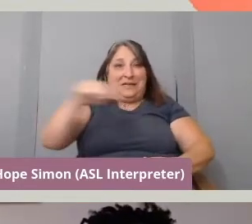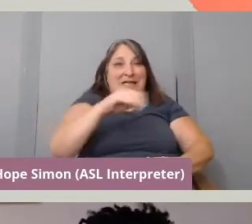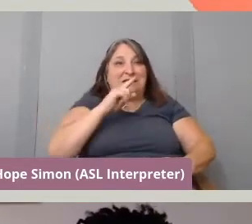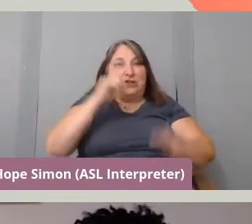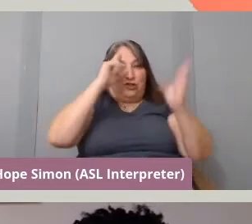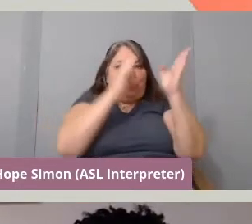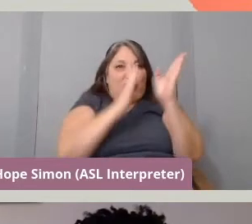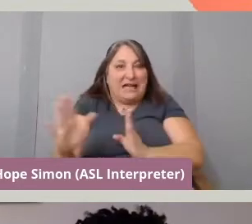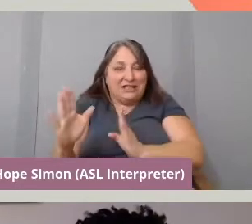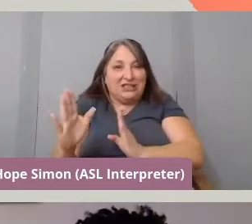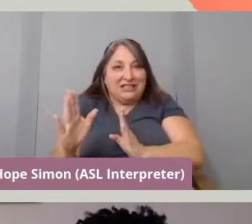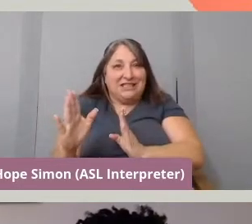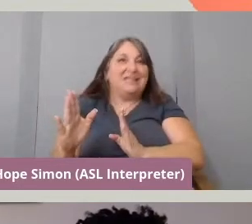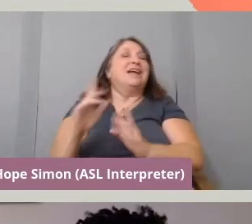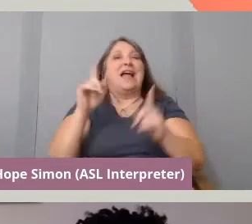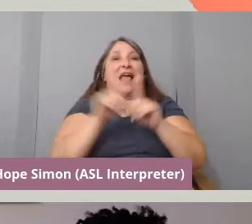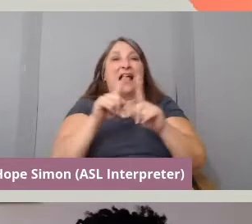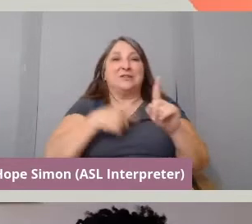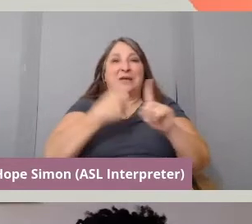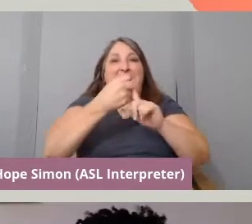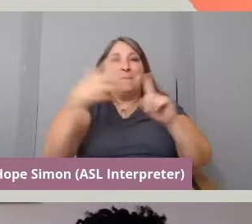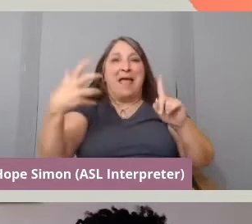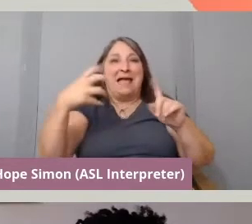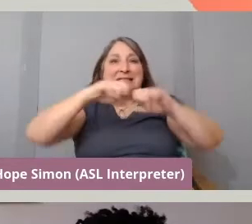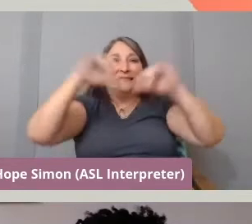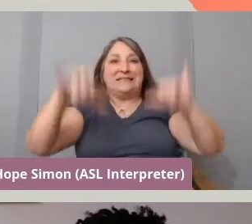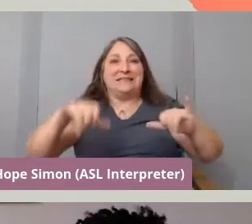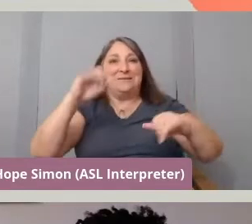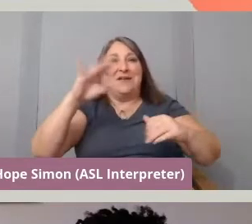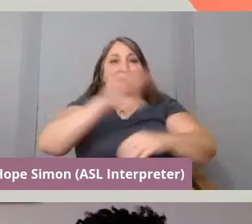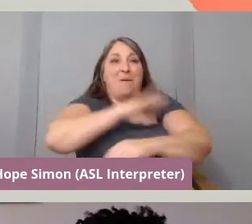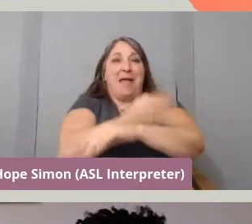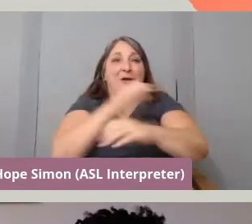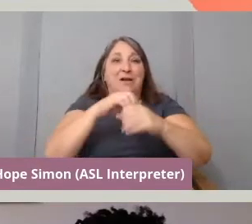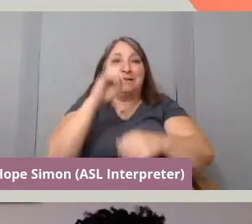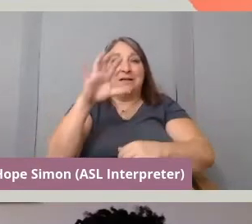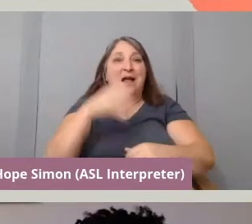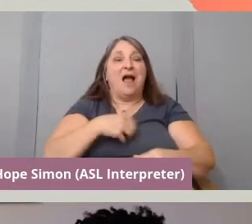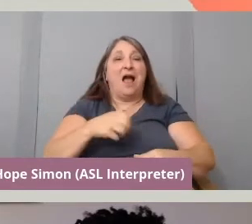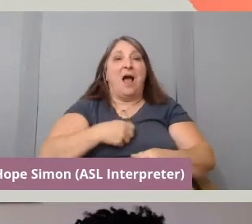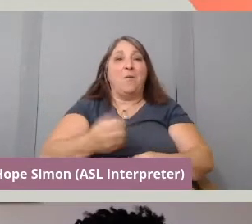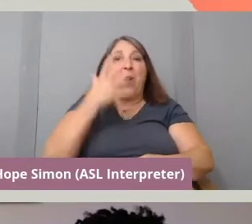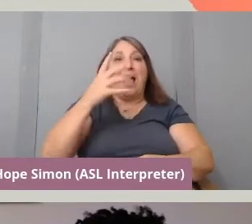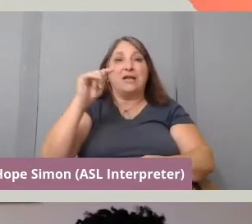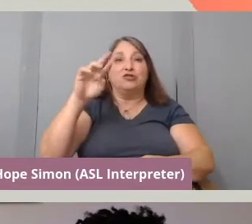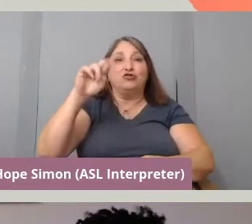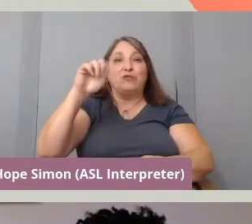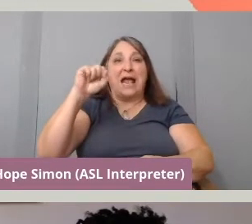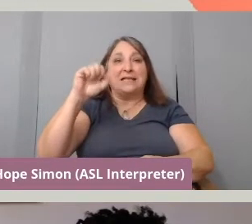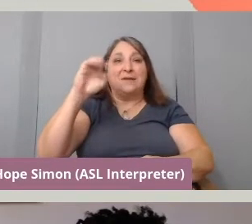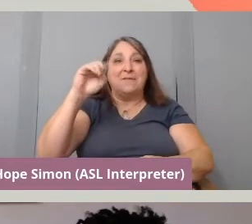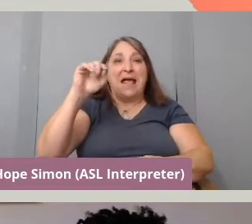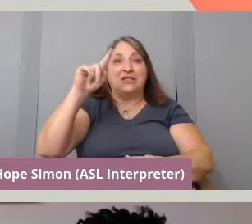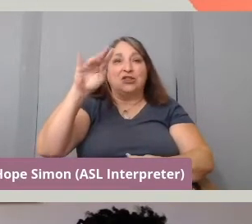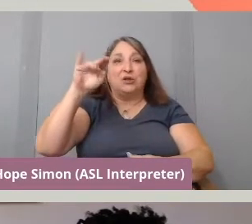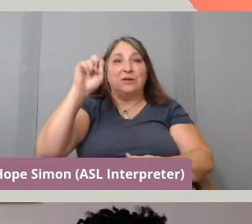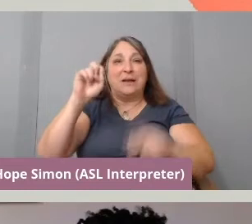is a strategy of approach as we unpack systems of power in documentary. I'm a white transmasculine subject